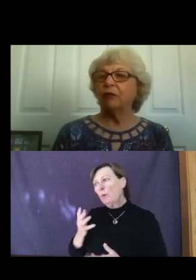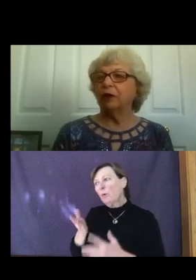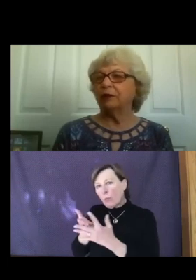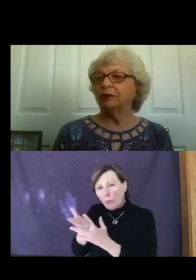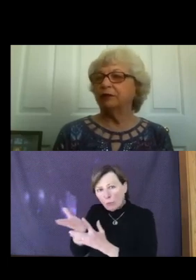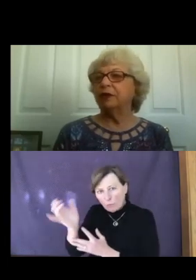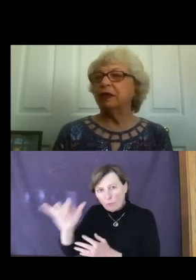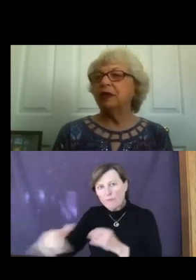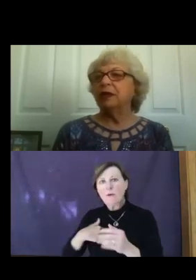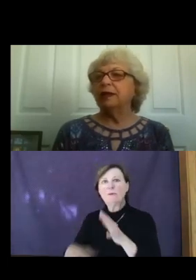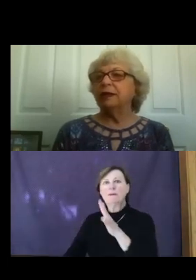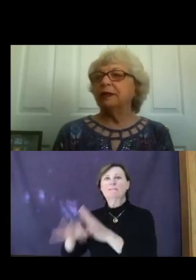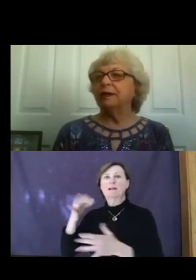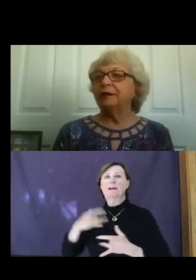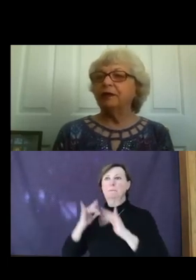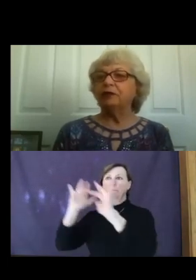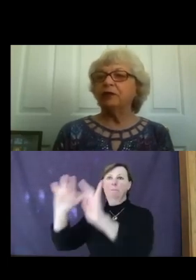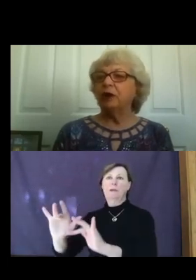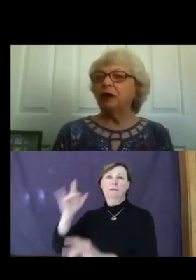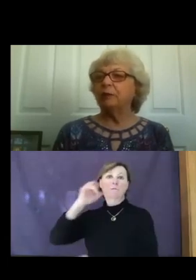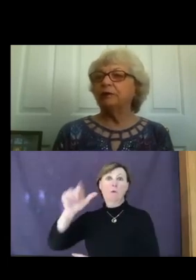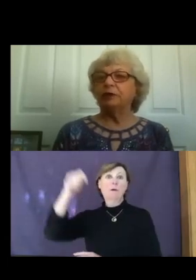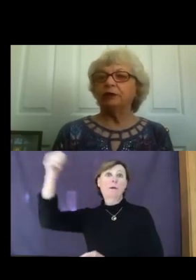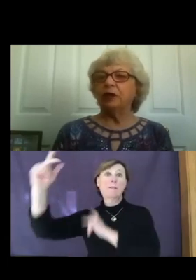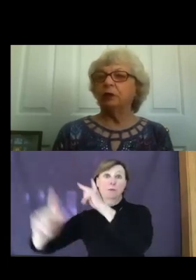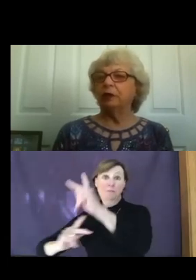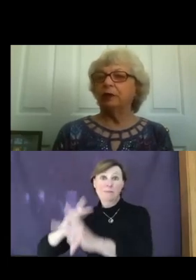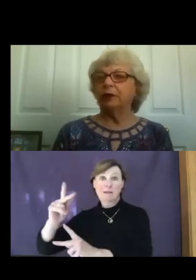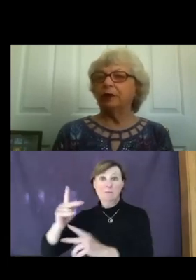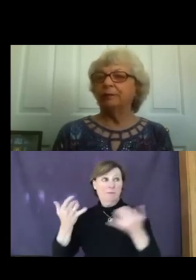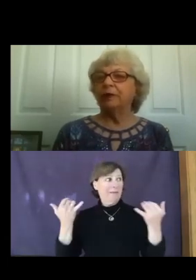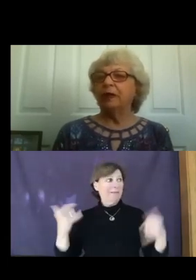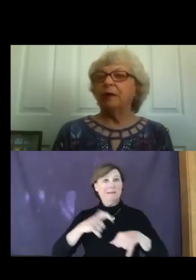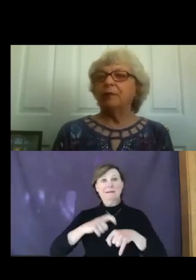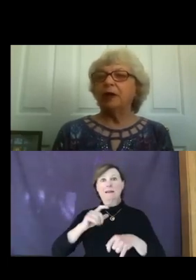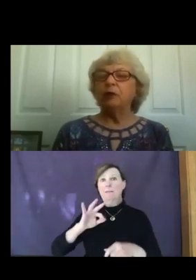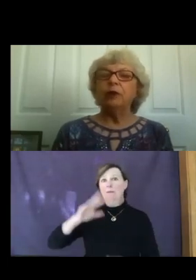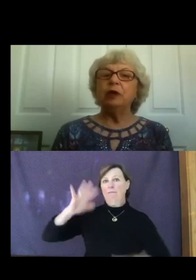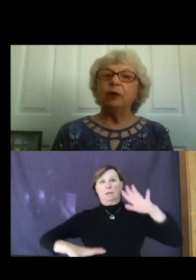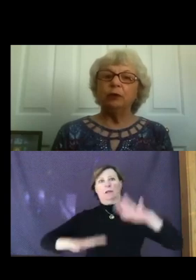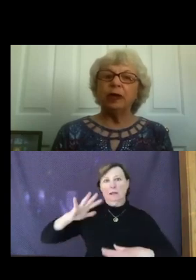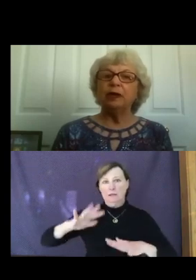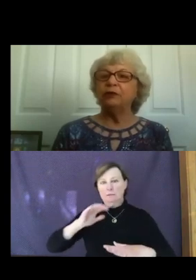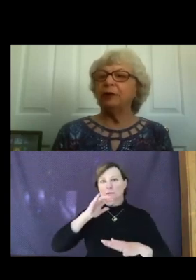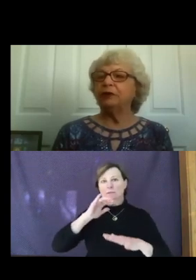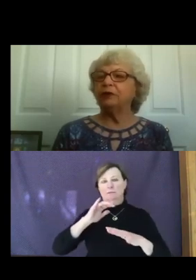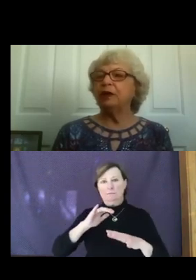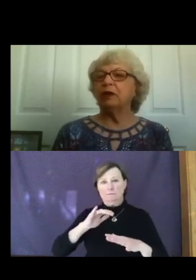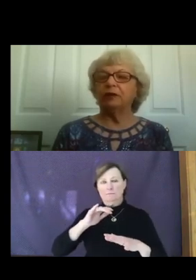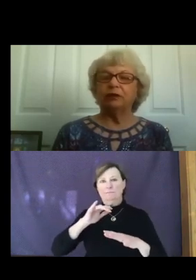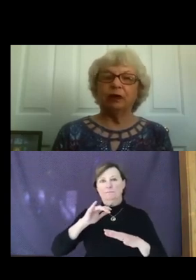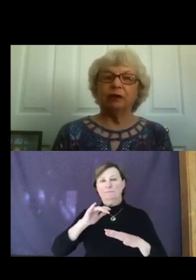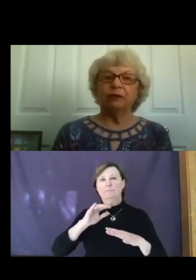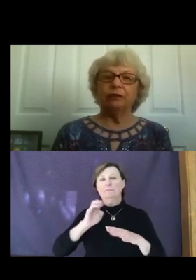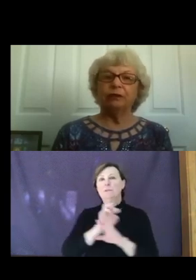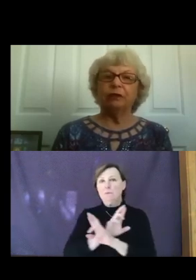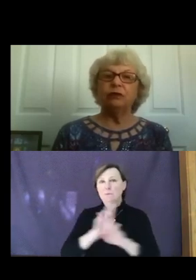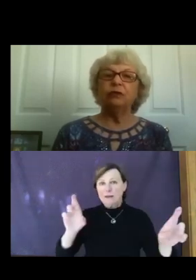others. In this time of disequilibrium, may we be ready to extend ourselves to